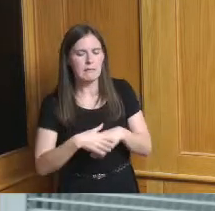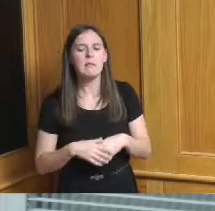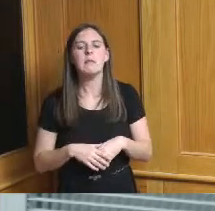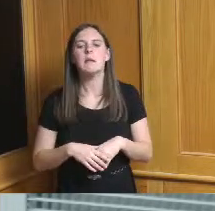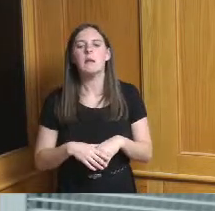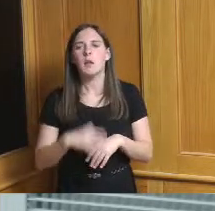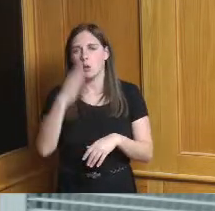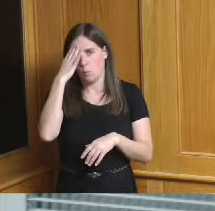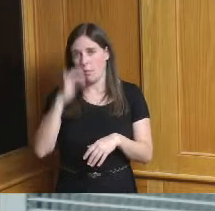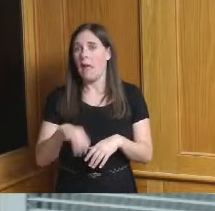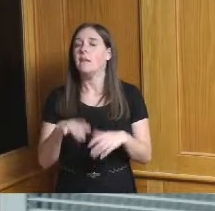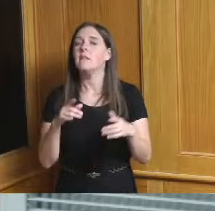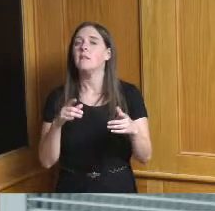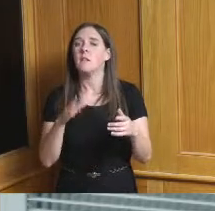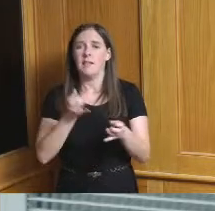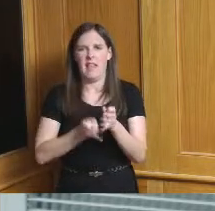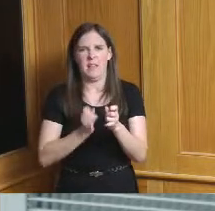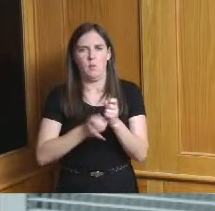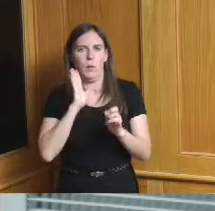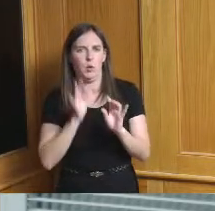well actually what we'll do is we'll take your comments and we'll get back to you on